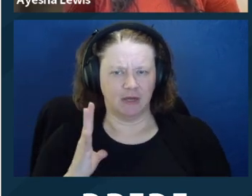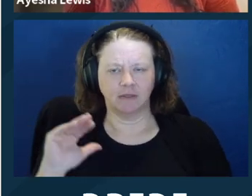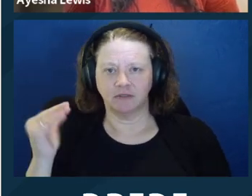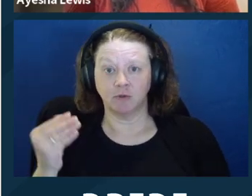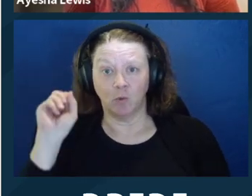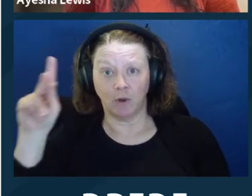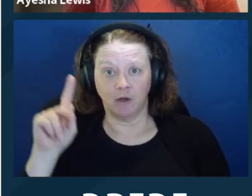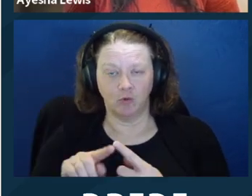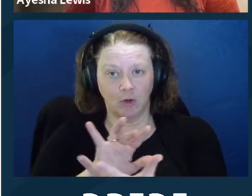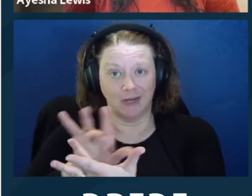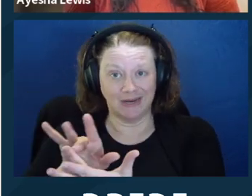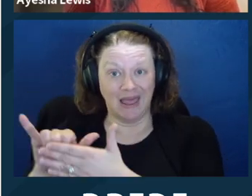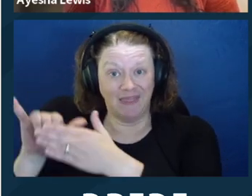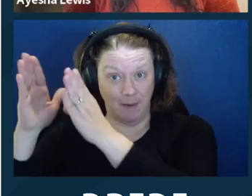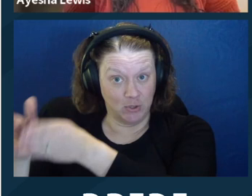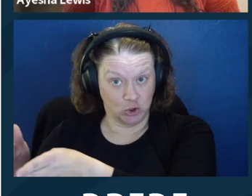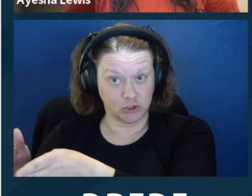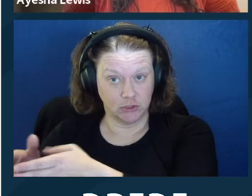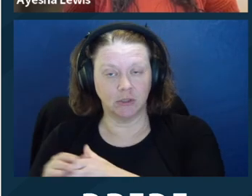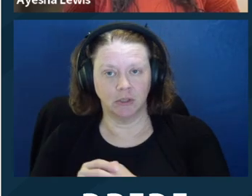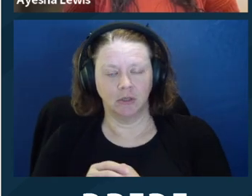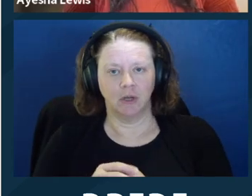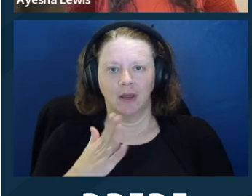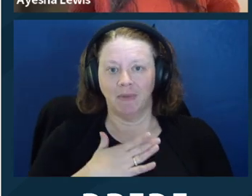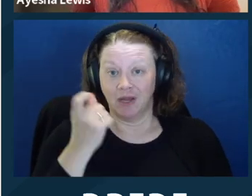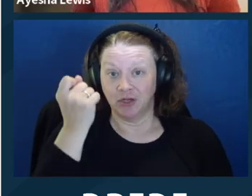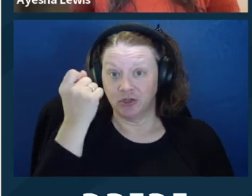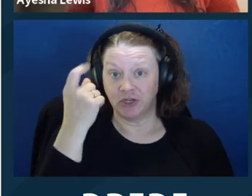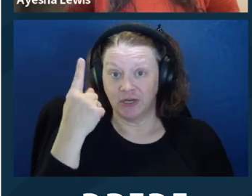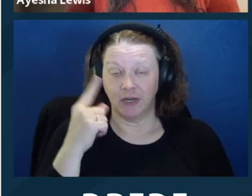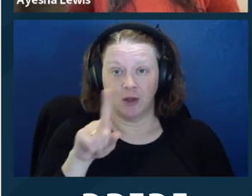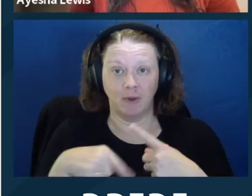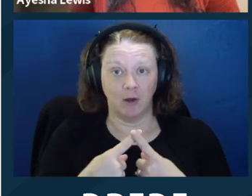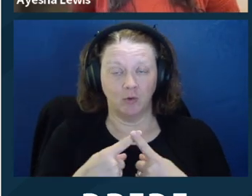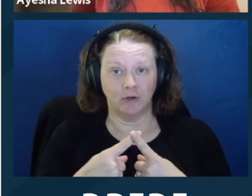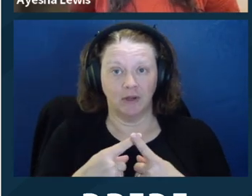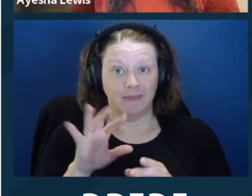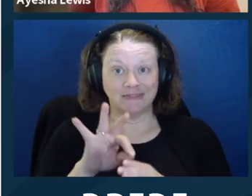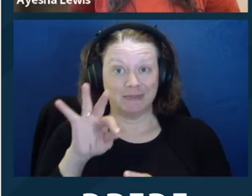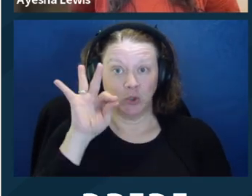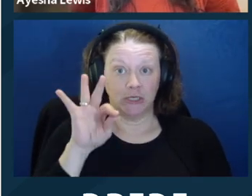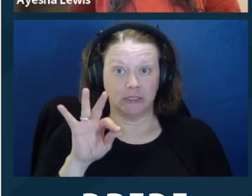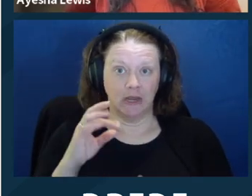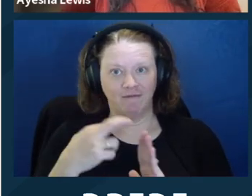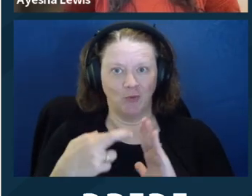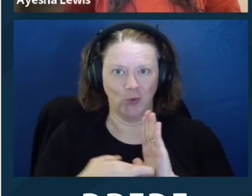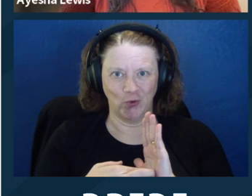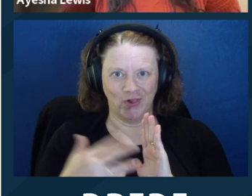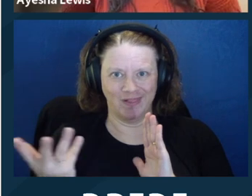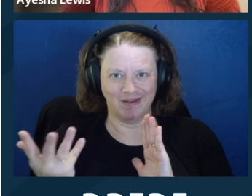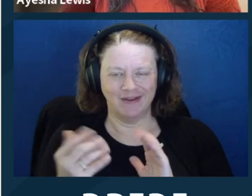for them at that point, it's fine, or it would appear to be okay to contact them.